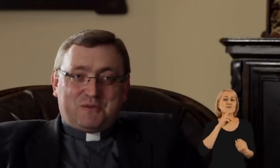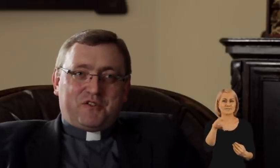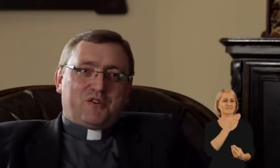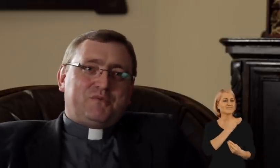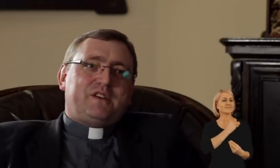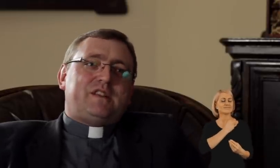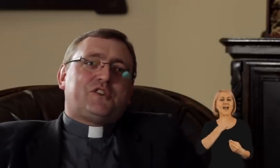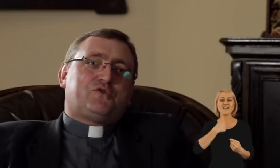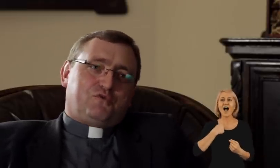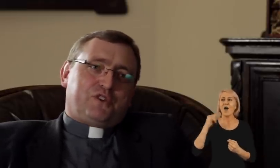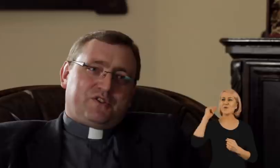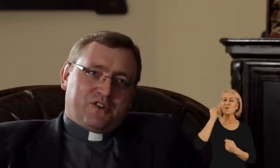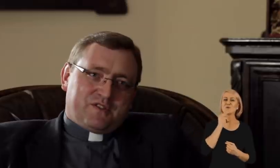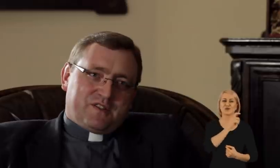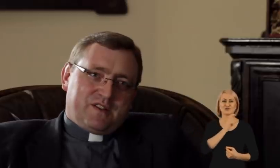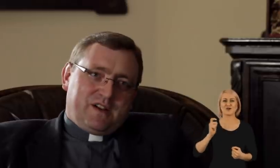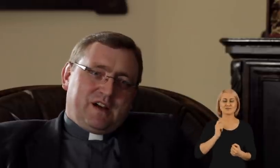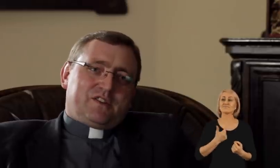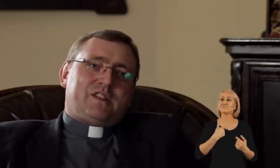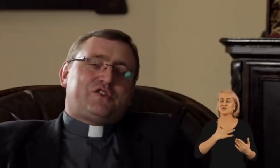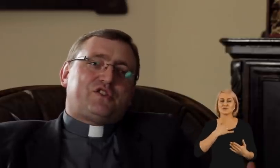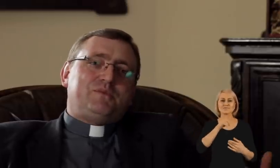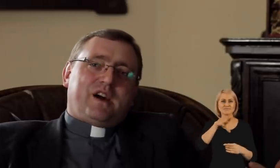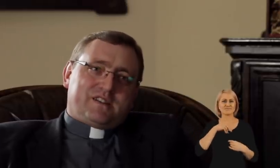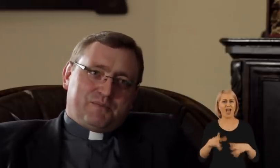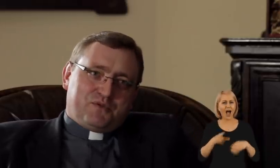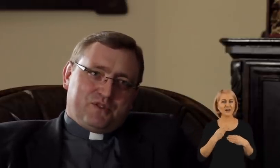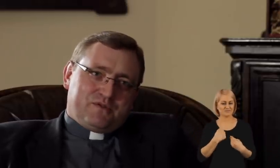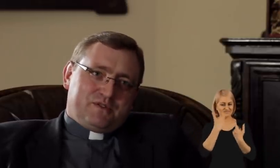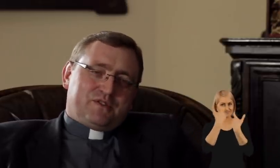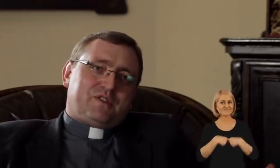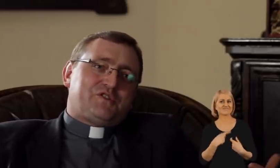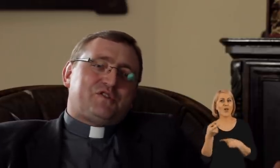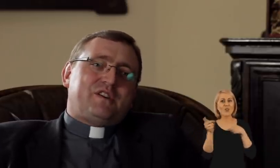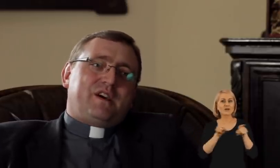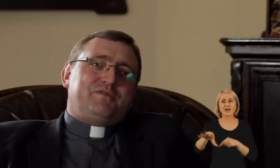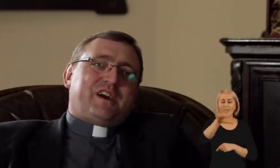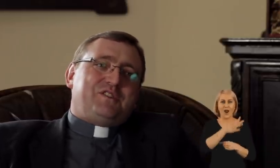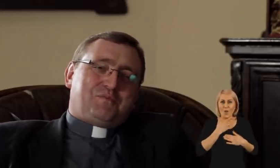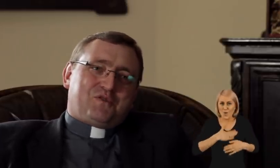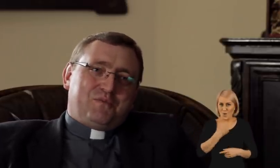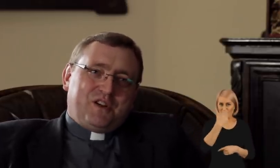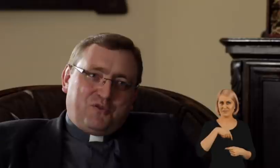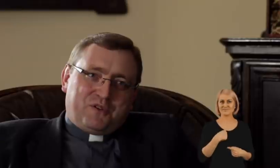call me their deaf priest. It means that they accept me, that they like me,